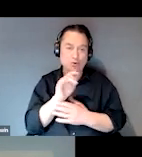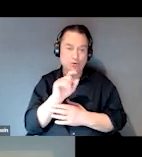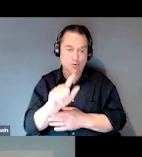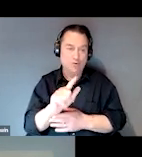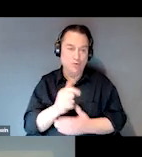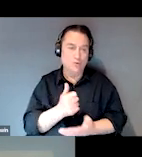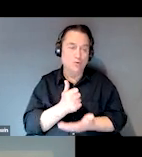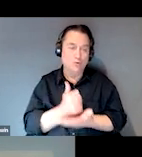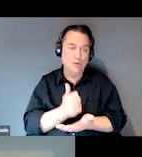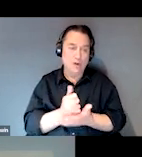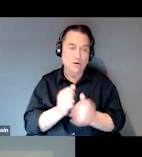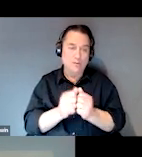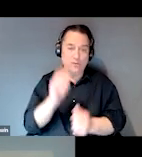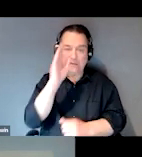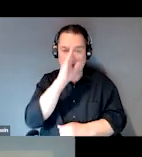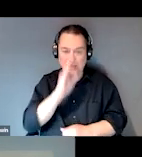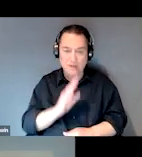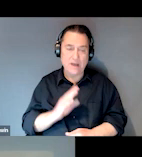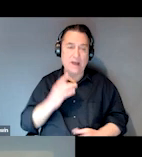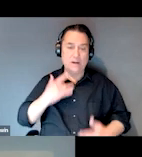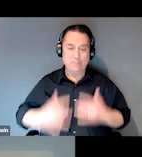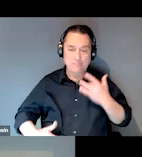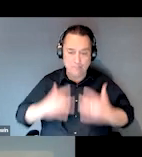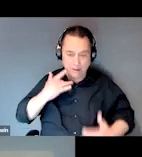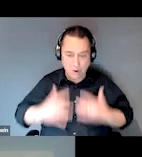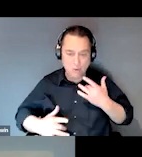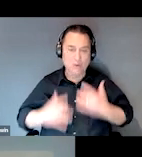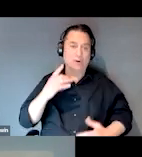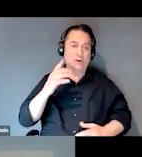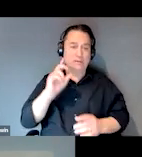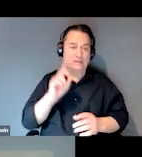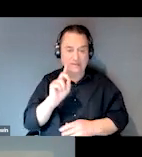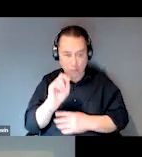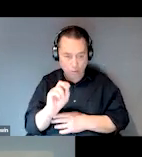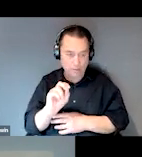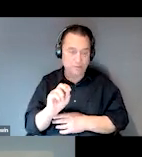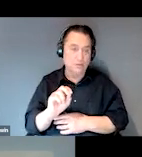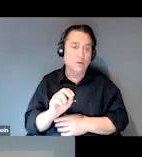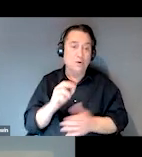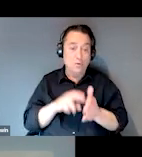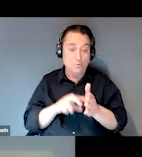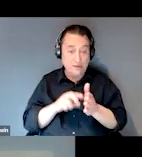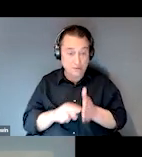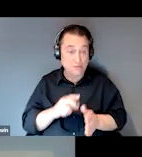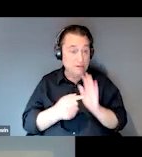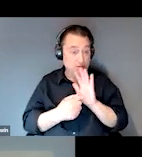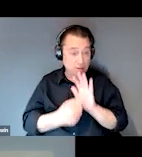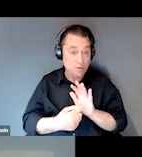with schizophrenia and bipolar disorders. And the research has actually shown that they can improve various medical